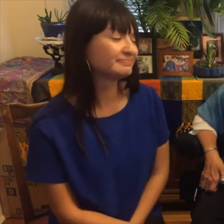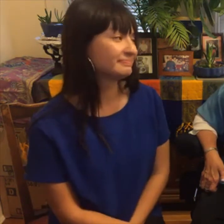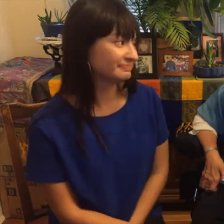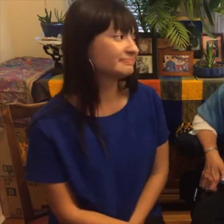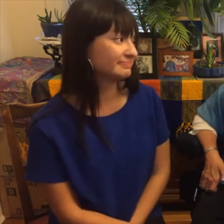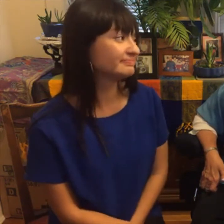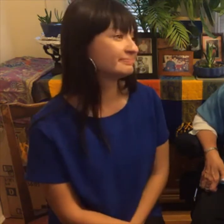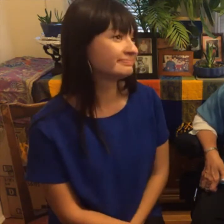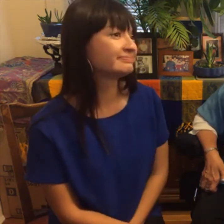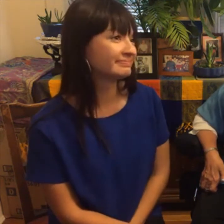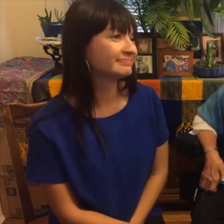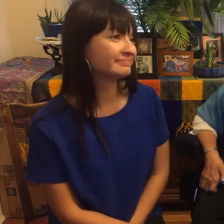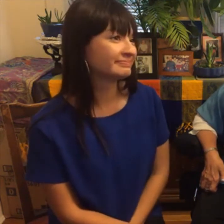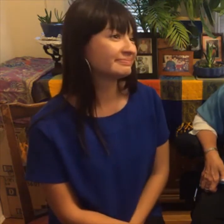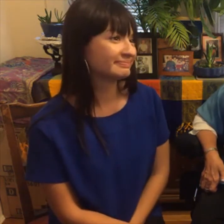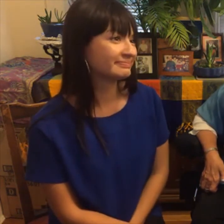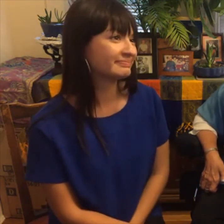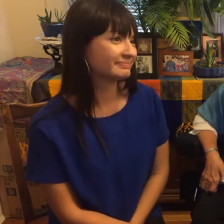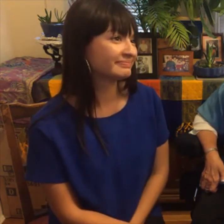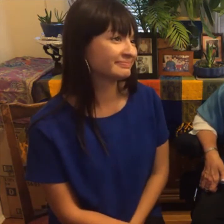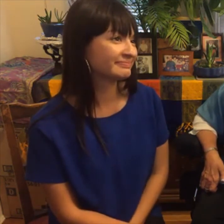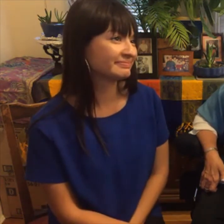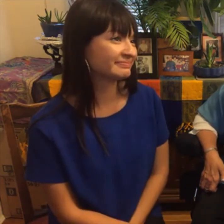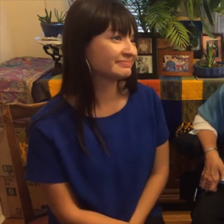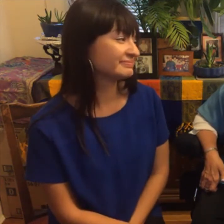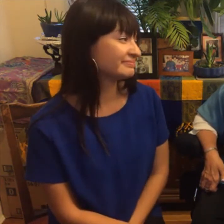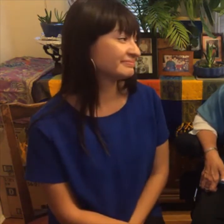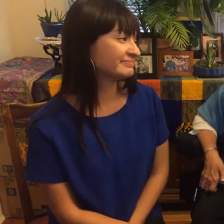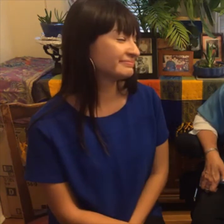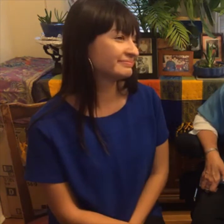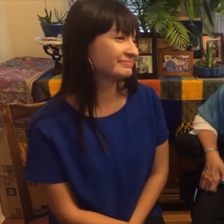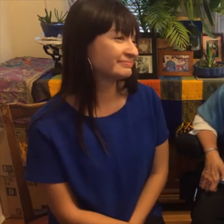the messages for you all to take away is Deaf people like the other disabled